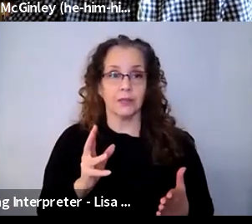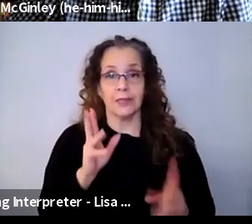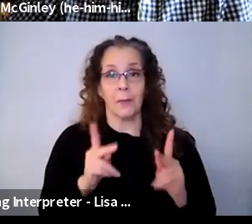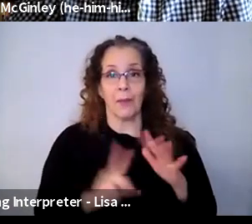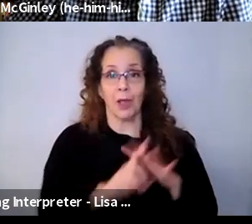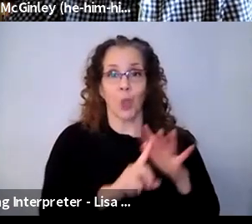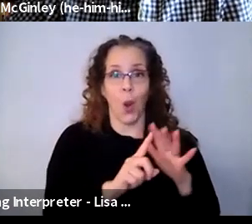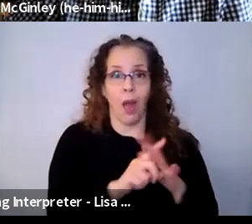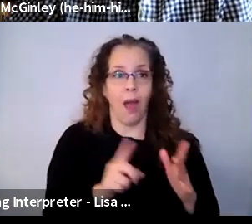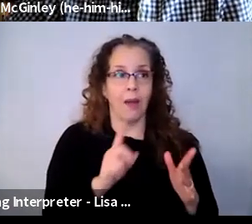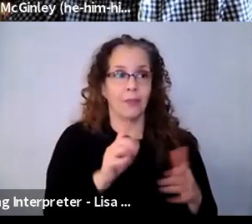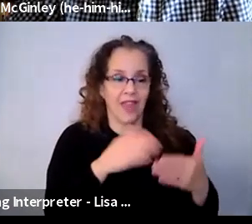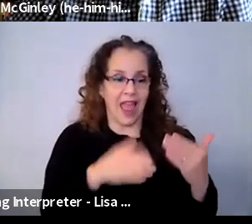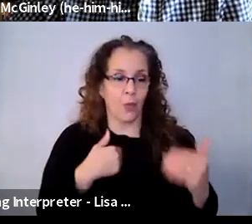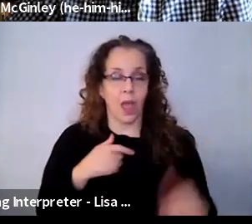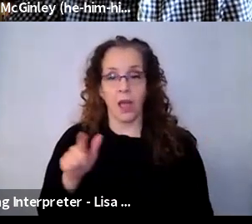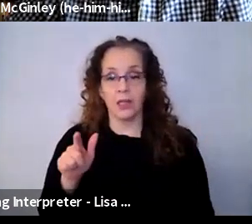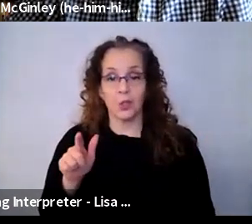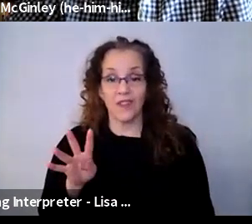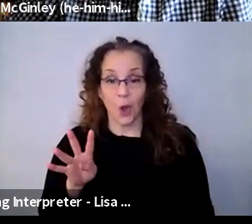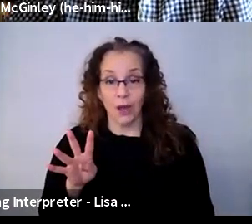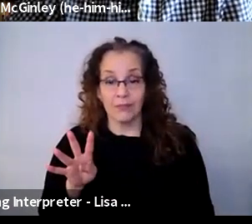surprise, you know, we thought we were going to have attrition,